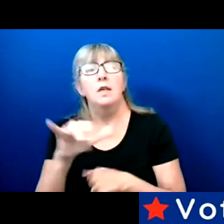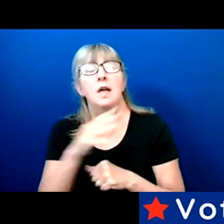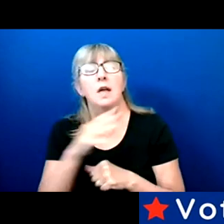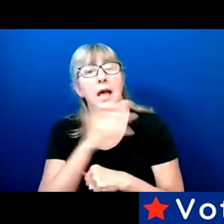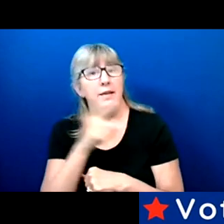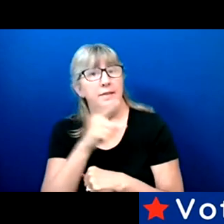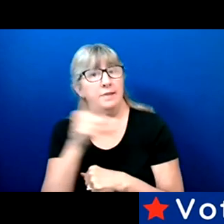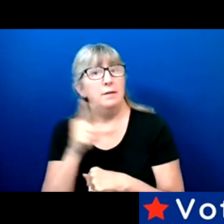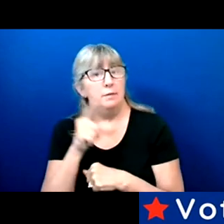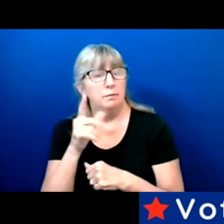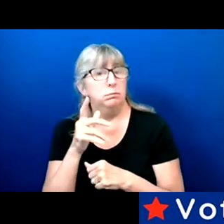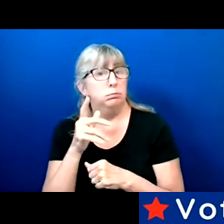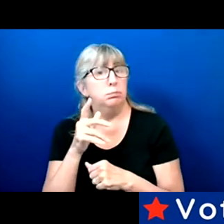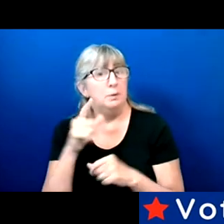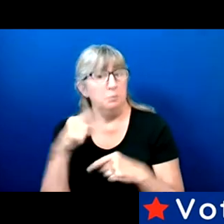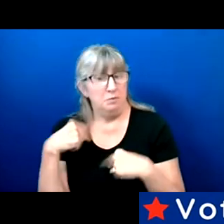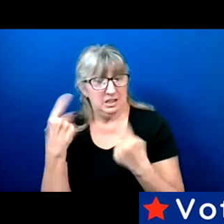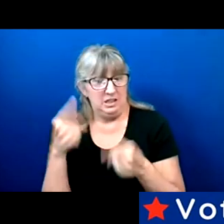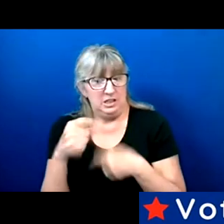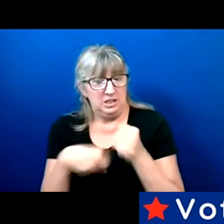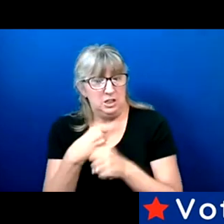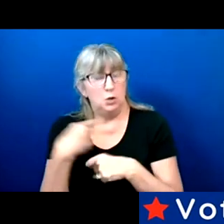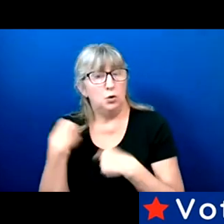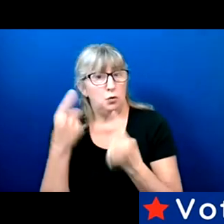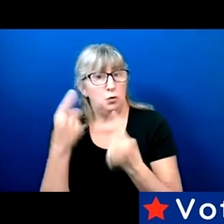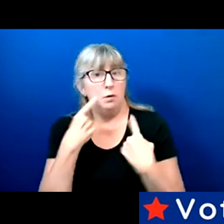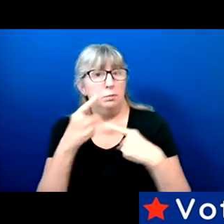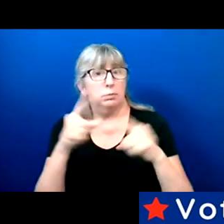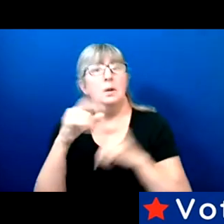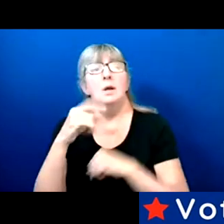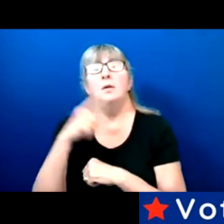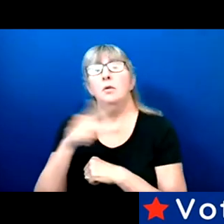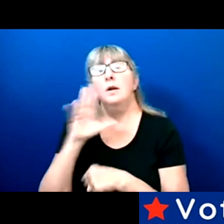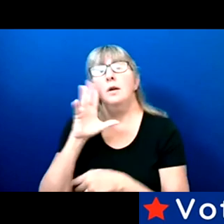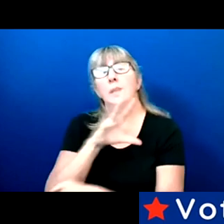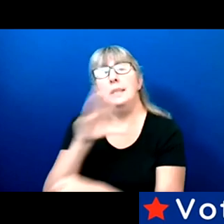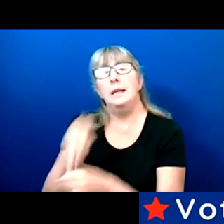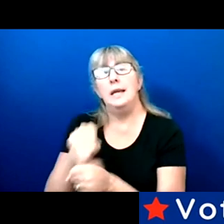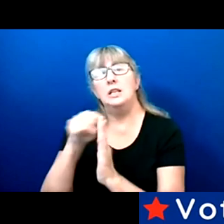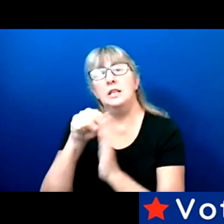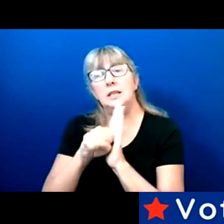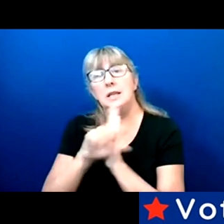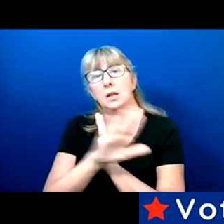So chances are there is voting rights legislation to engage your state representatives on.